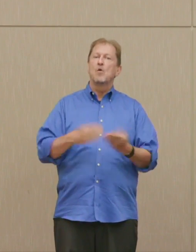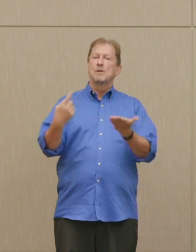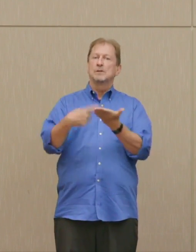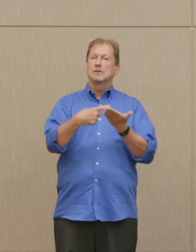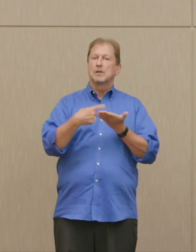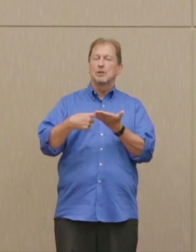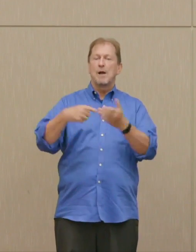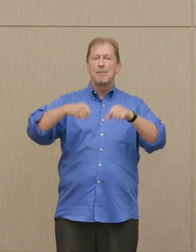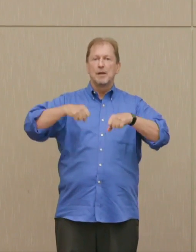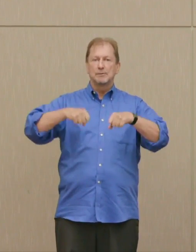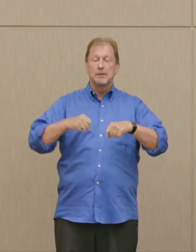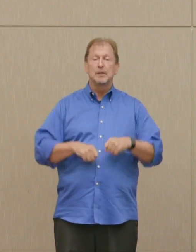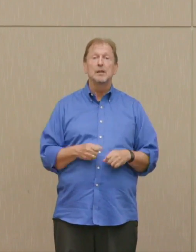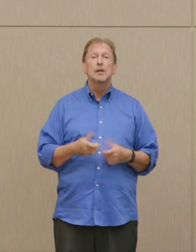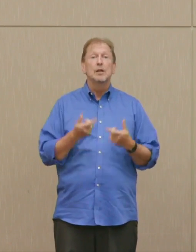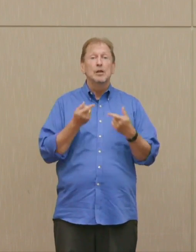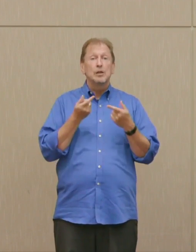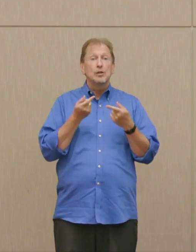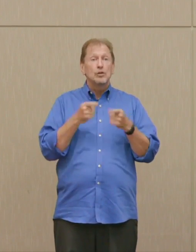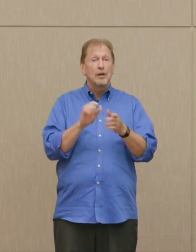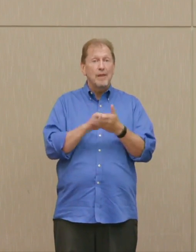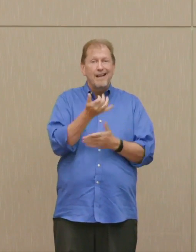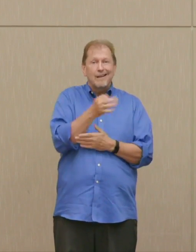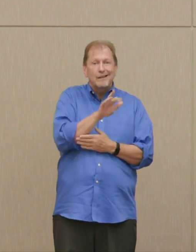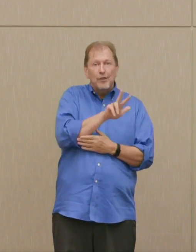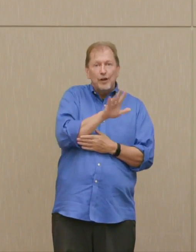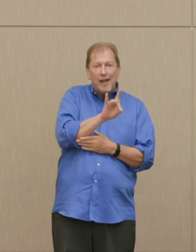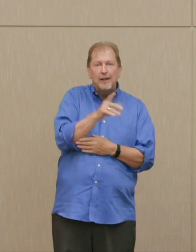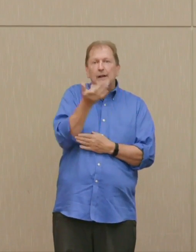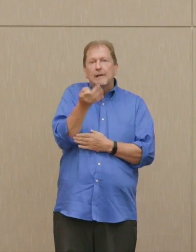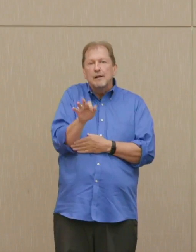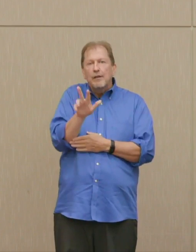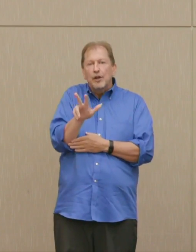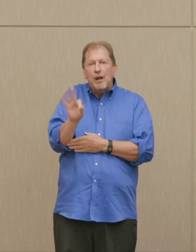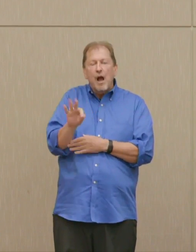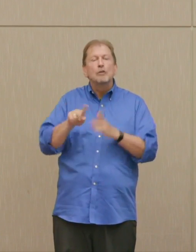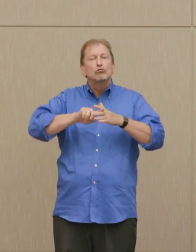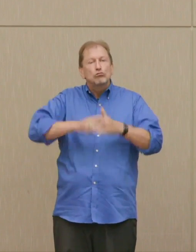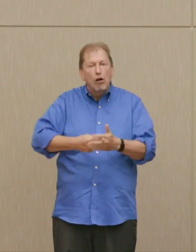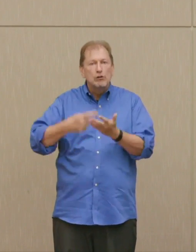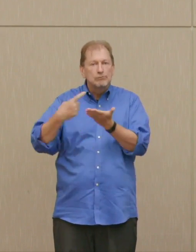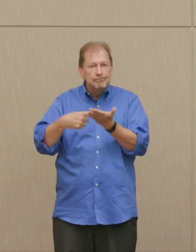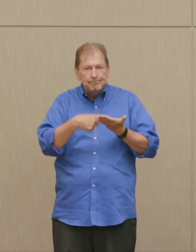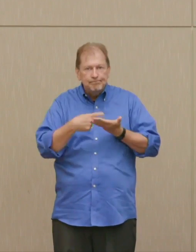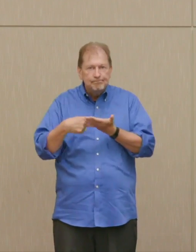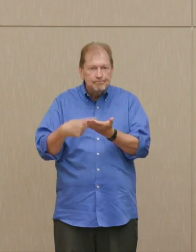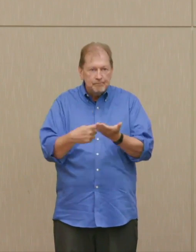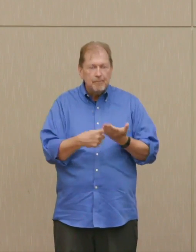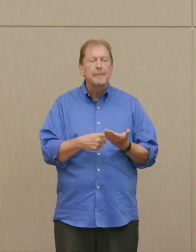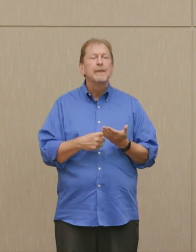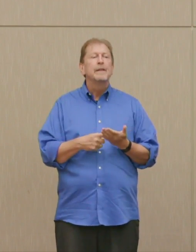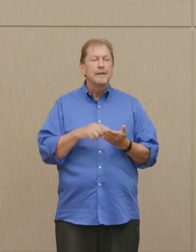It was early in that year, late '38, early '39, that the German scientists had discovered